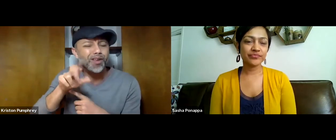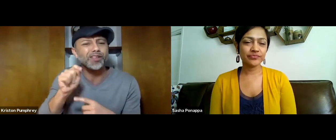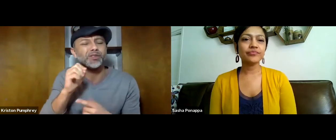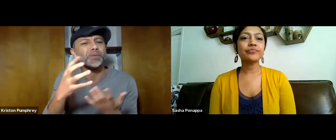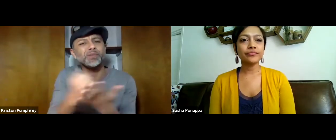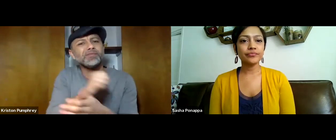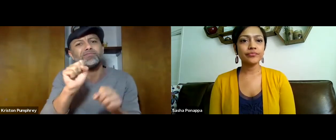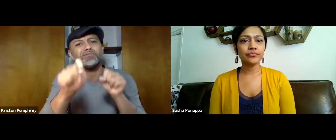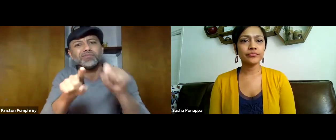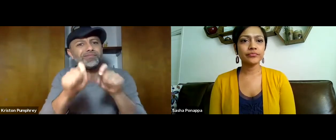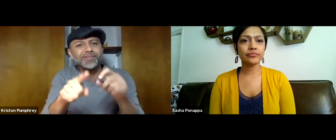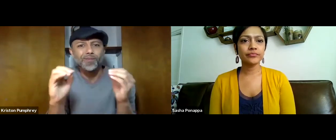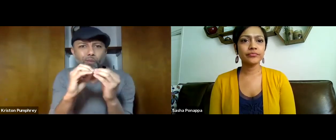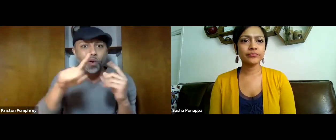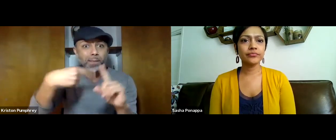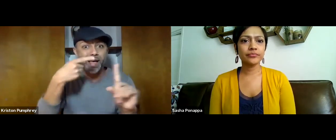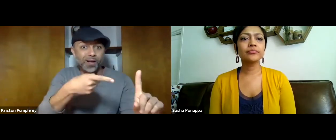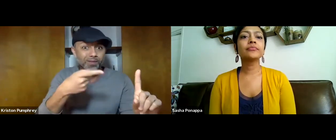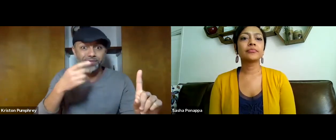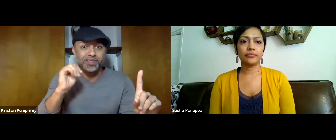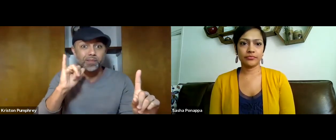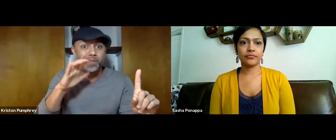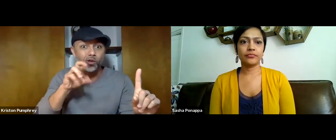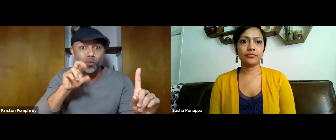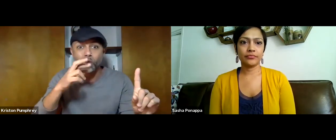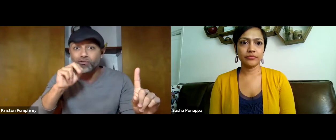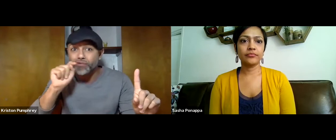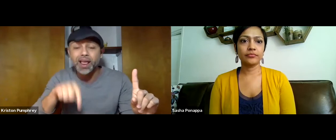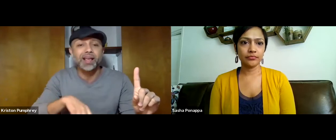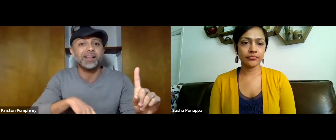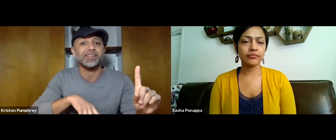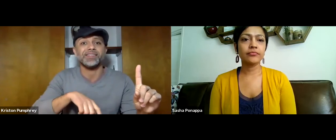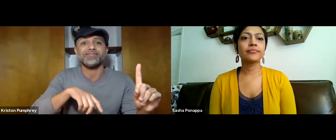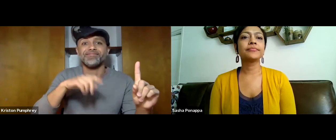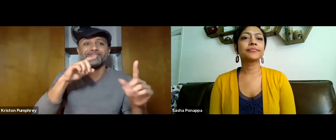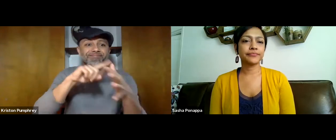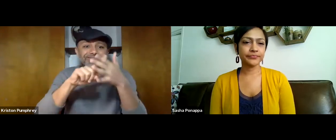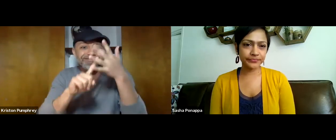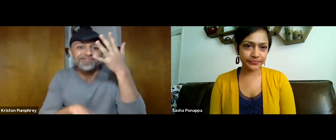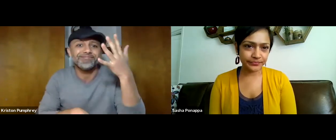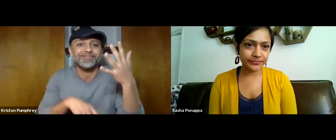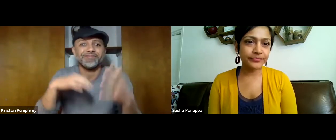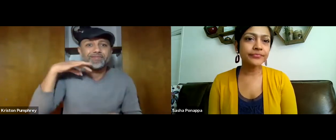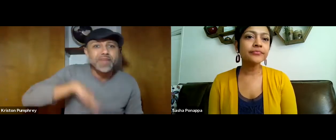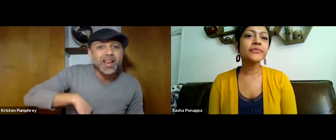That's the whole reason why we're here to have this FAQ webinar. So could you explain a little bit more